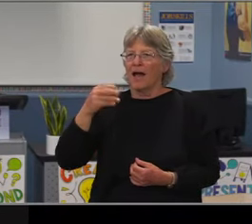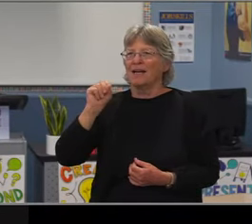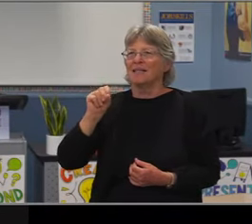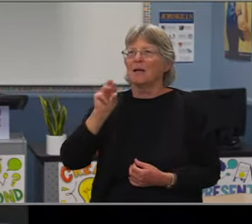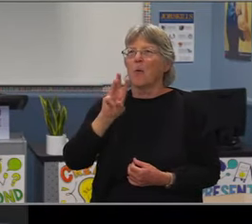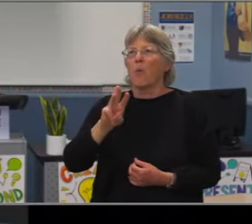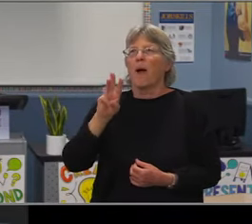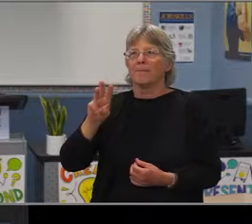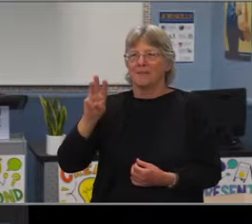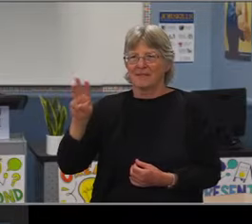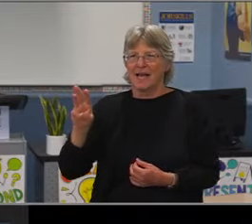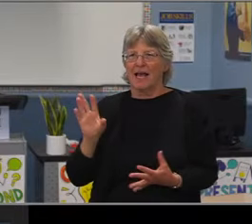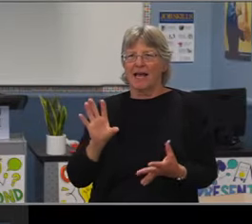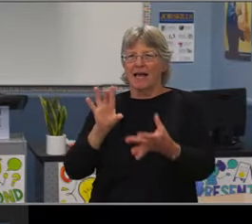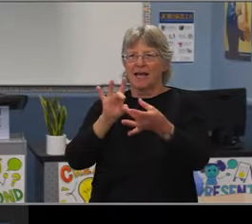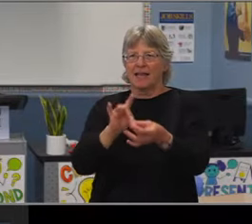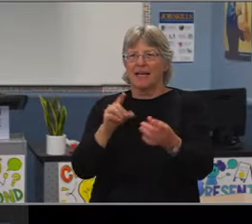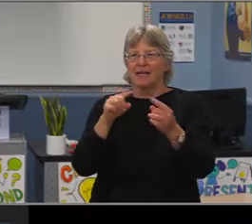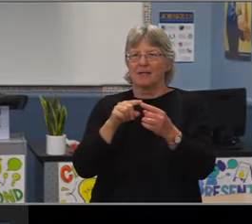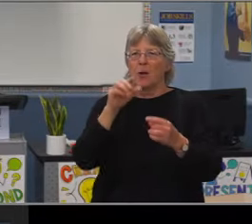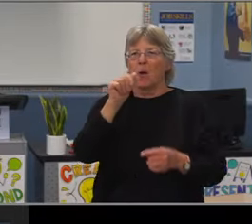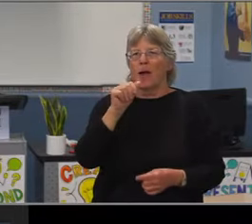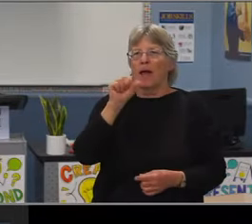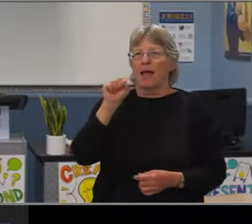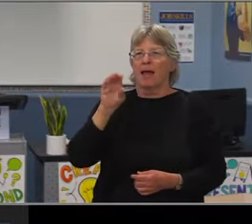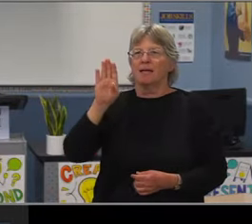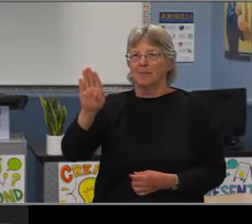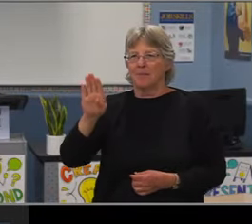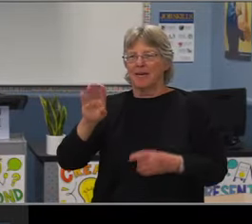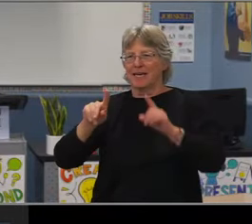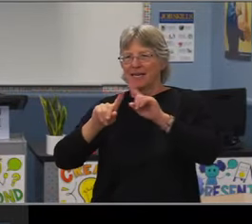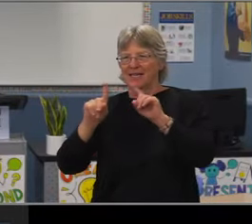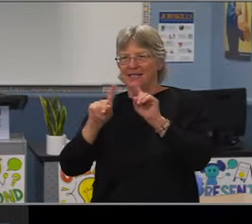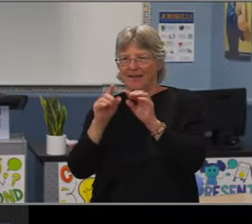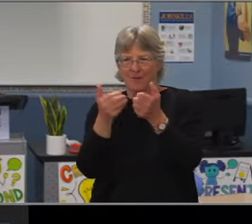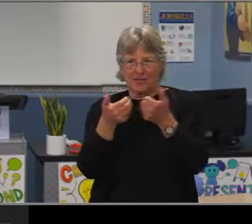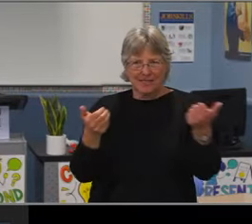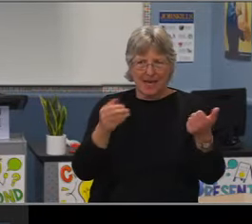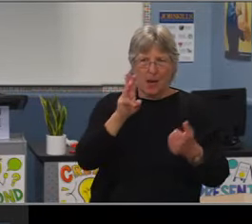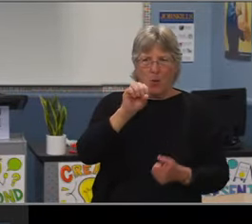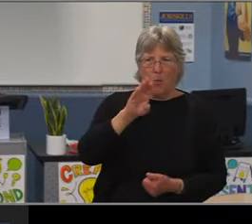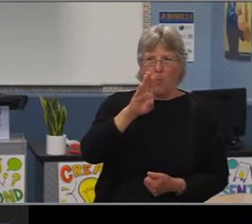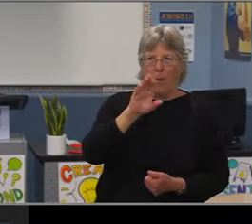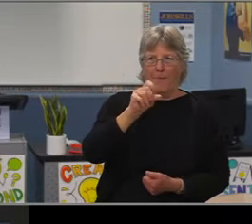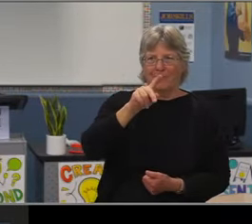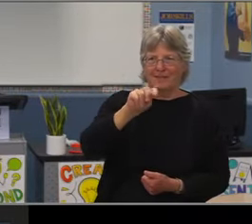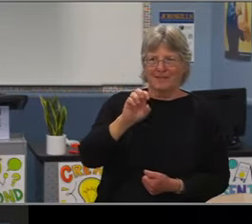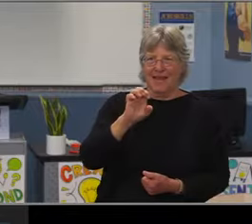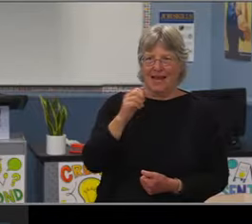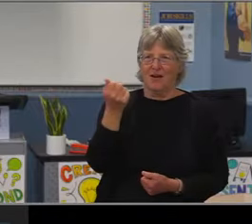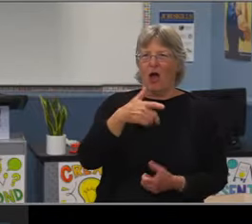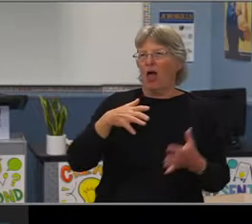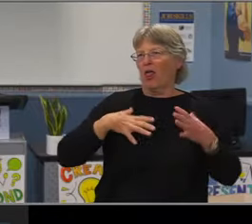up until we had to go to remote learning for COVID. During that time, we had a 23% increase